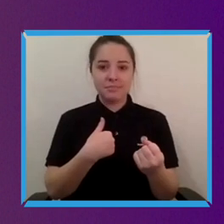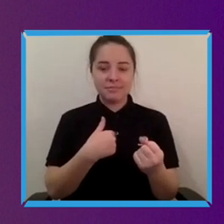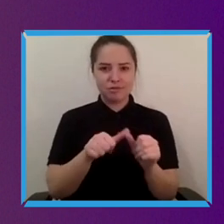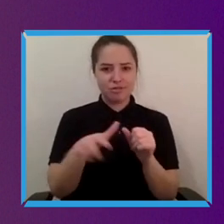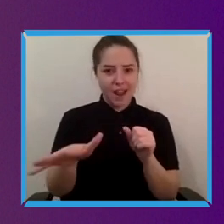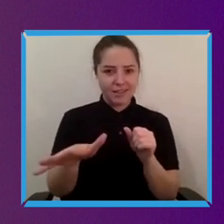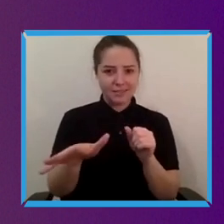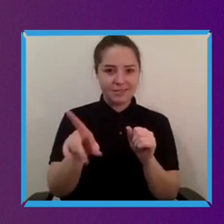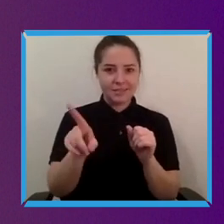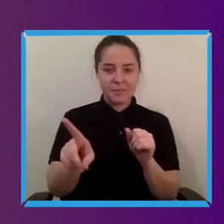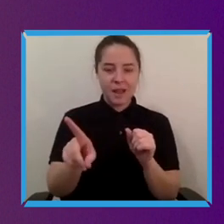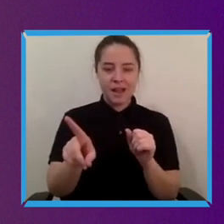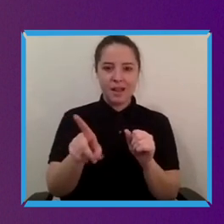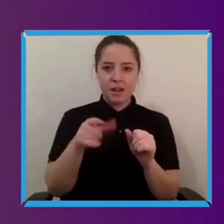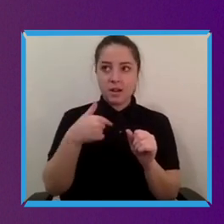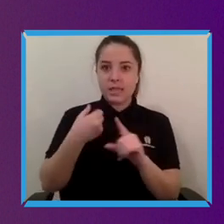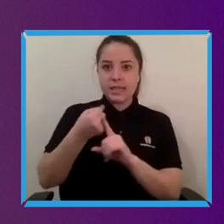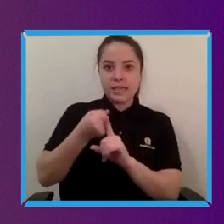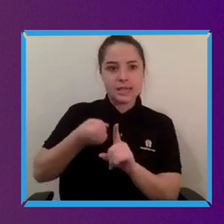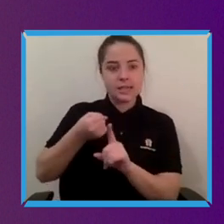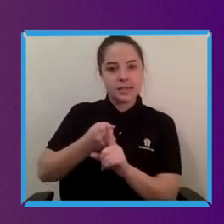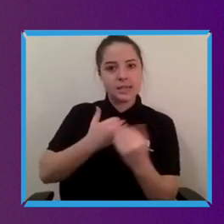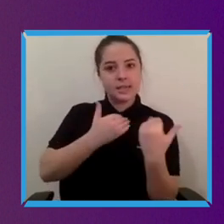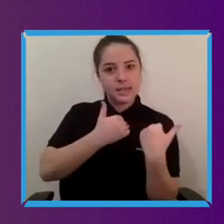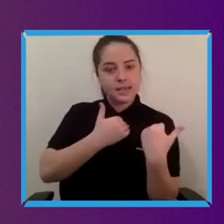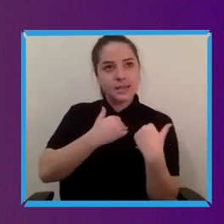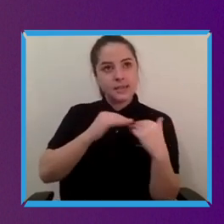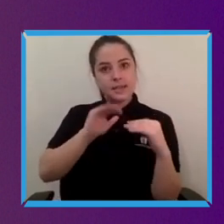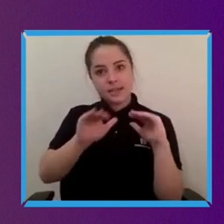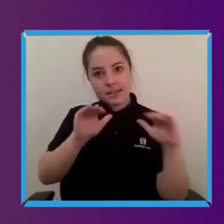pressure from the people who who use them and their families and